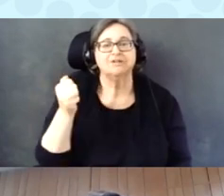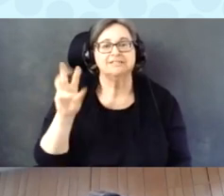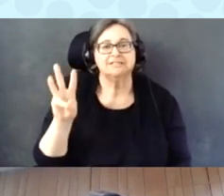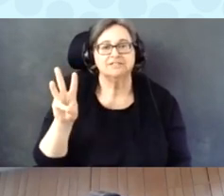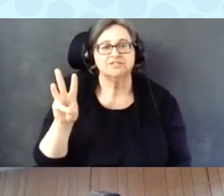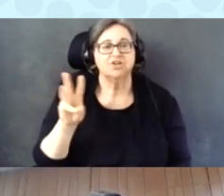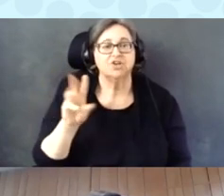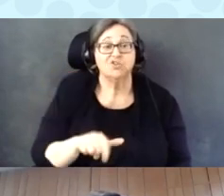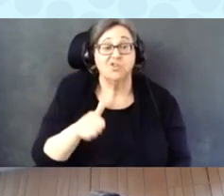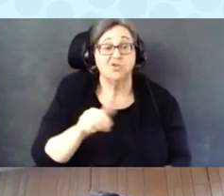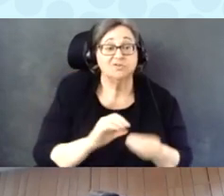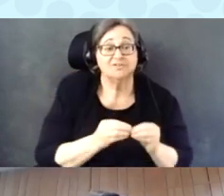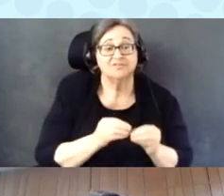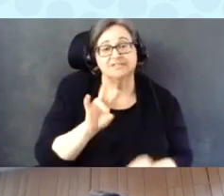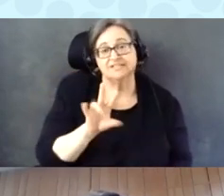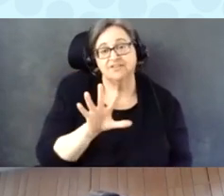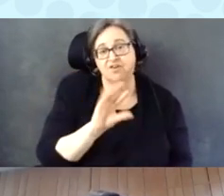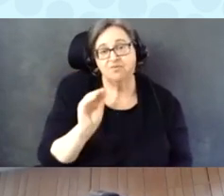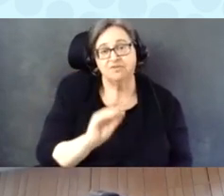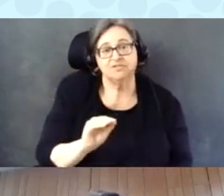Lowest value was 75% in 2012 and 2018.